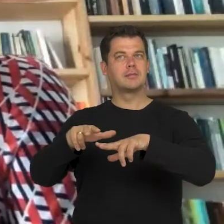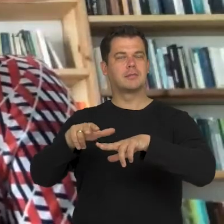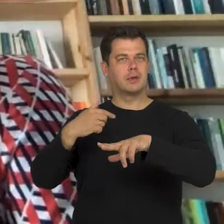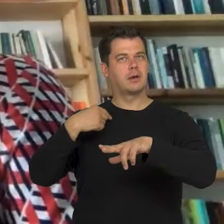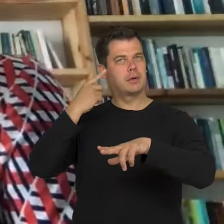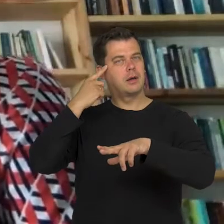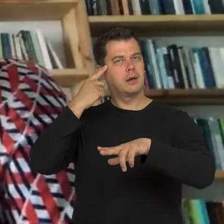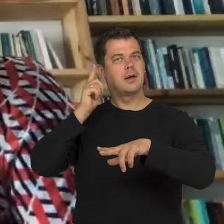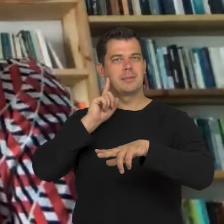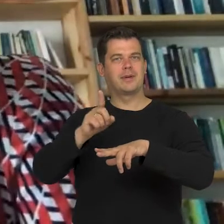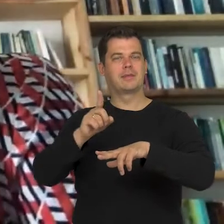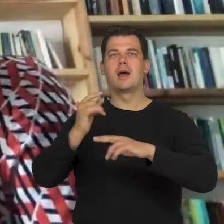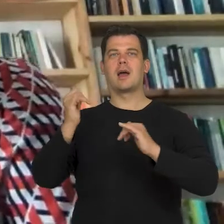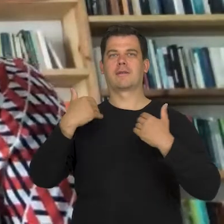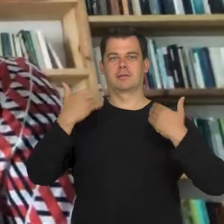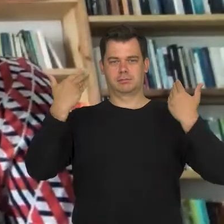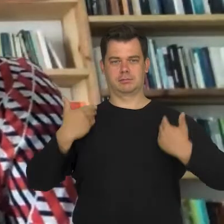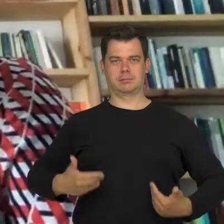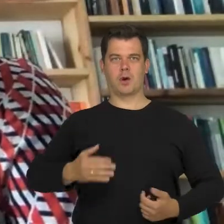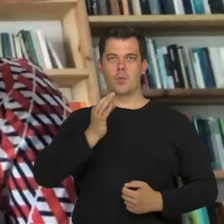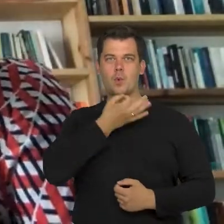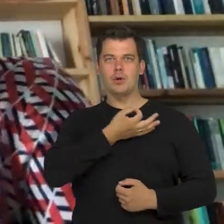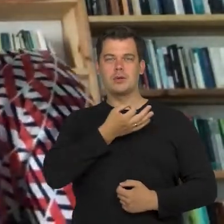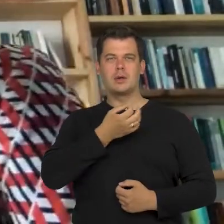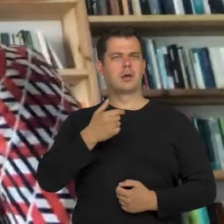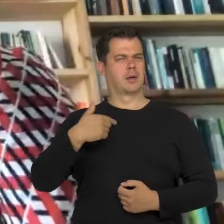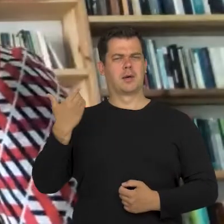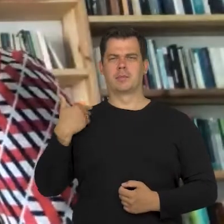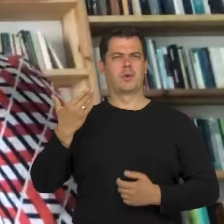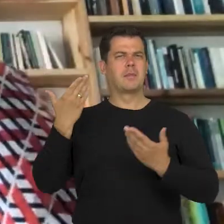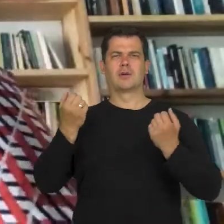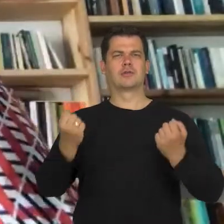which rejected image I was when I was a teenager. I suffered from a severe anorexia